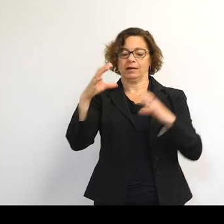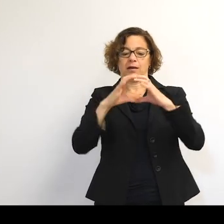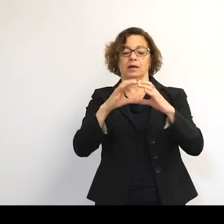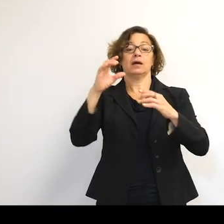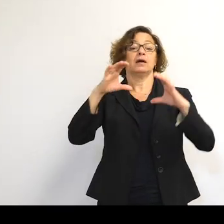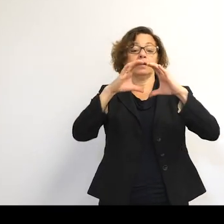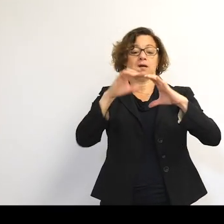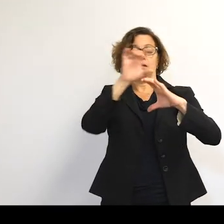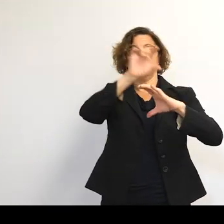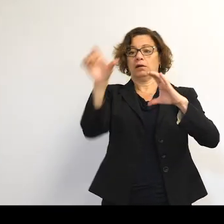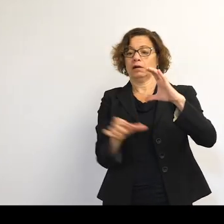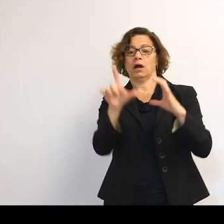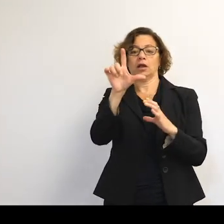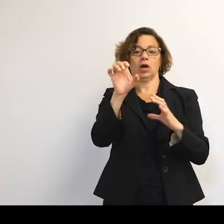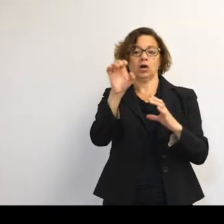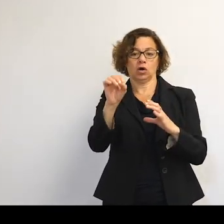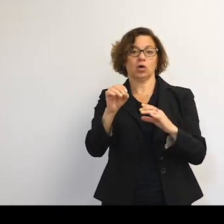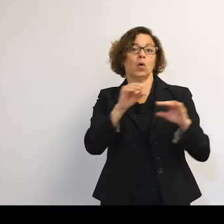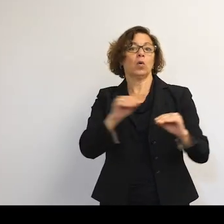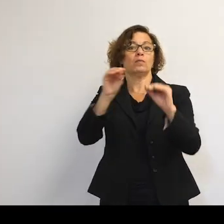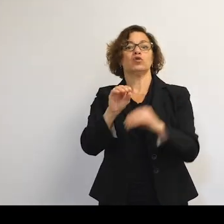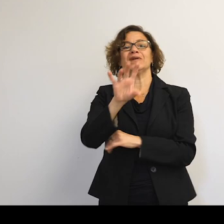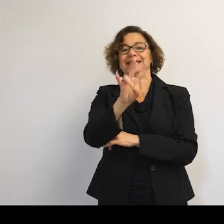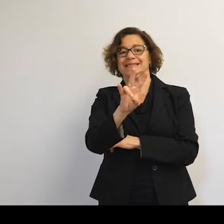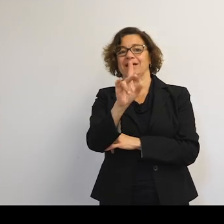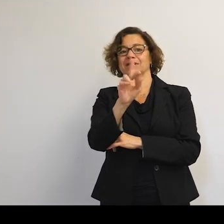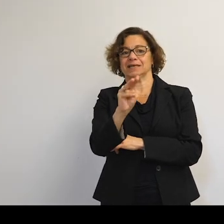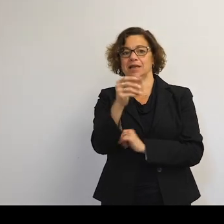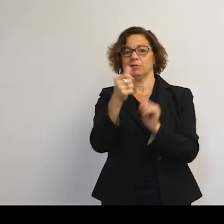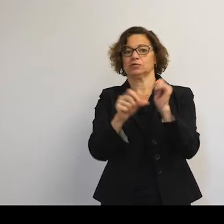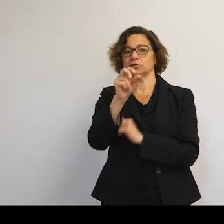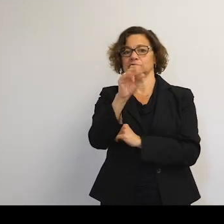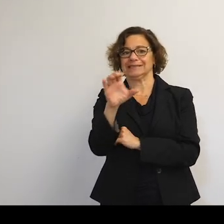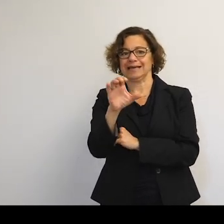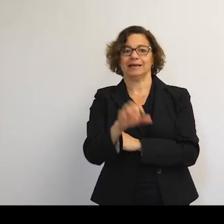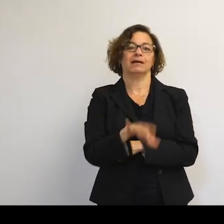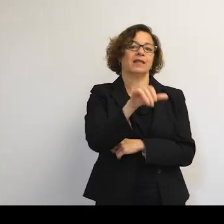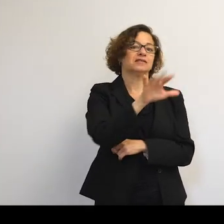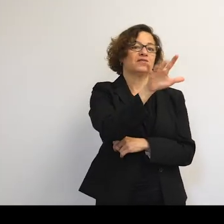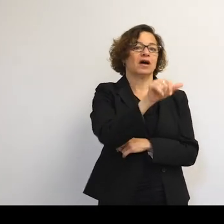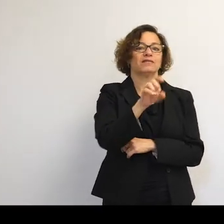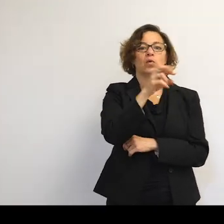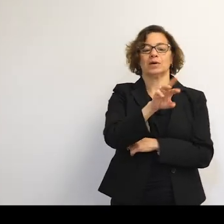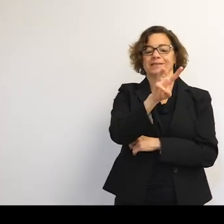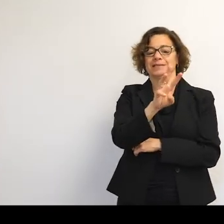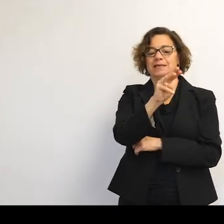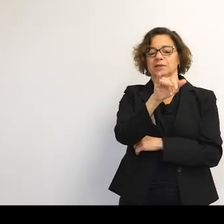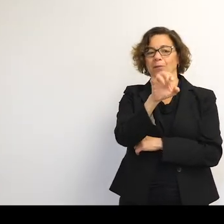moving about seven kilometers per second. Because that's five or six miles a second-- incredibly fast.